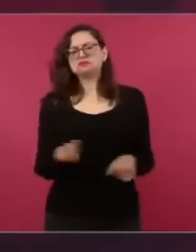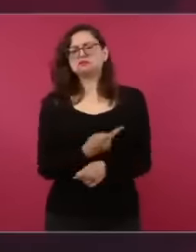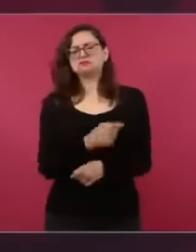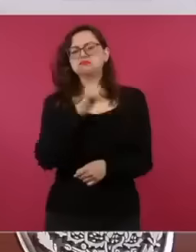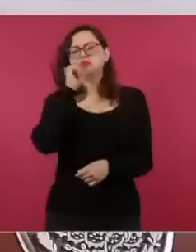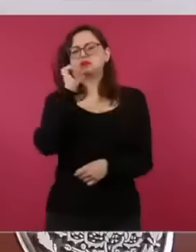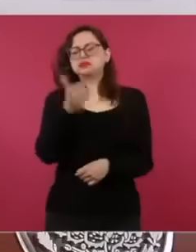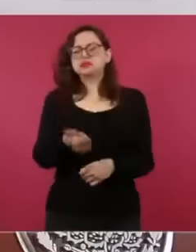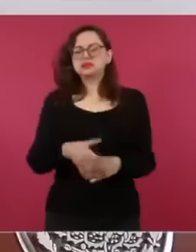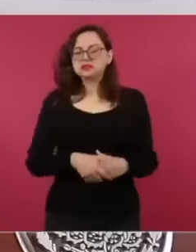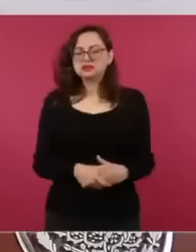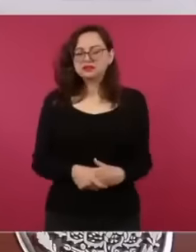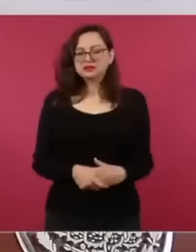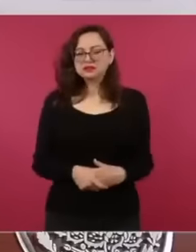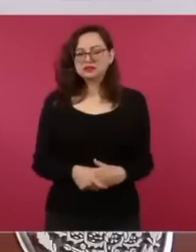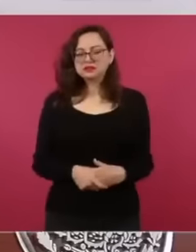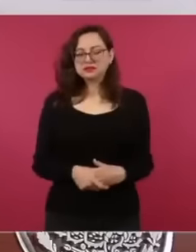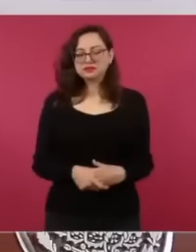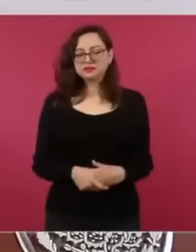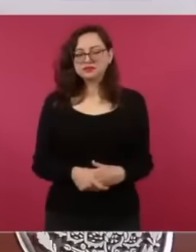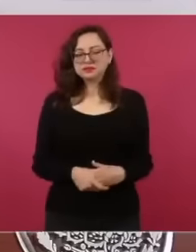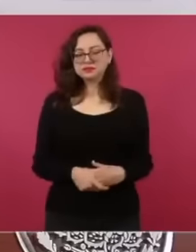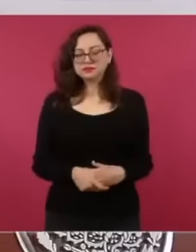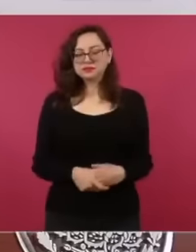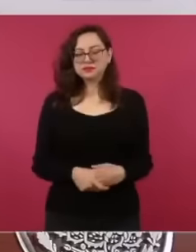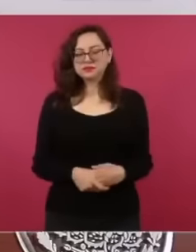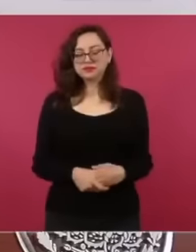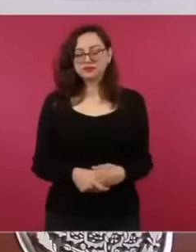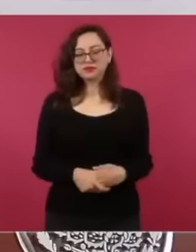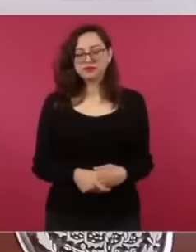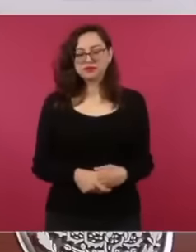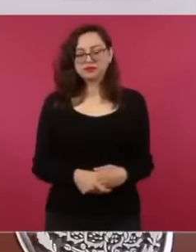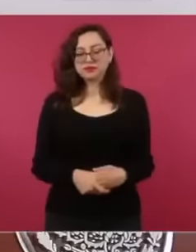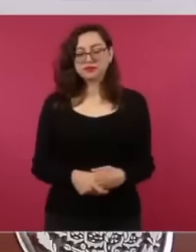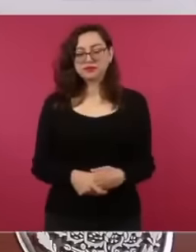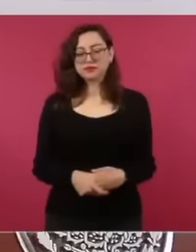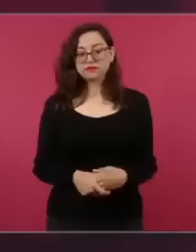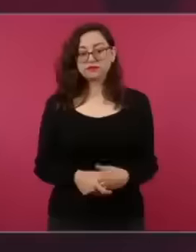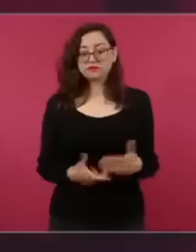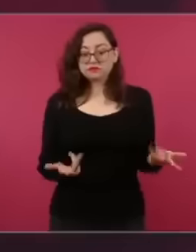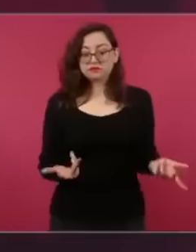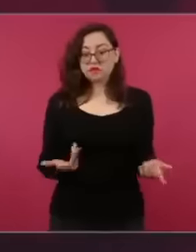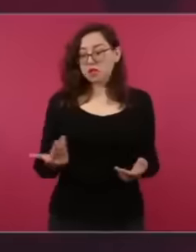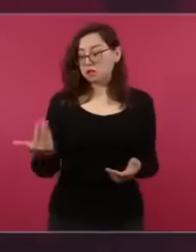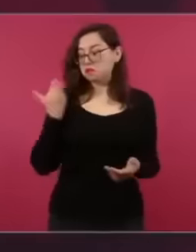on one occasion not long ago a high public official said